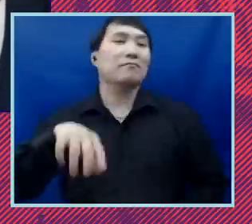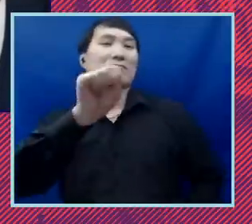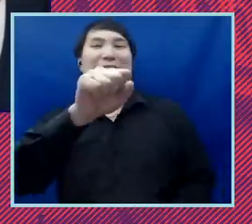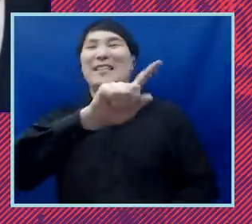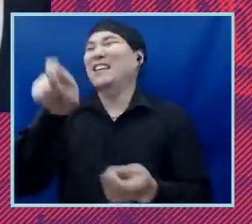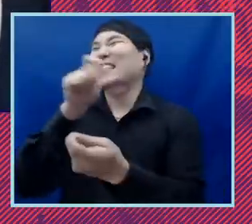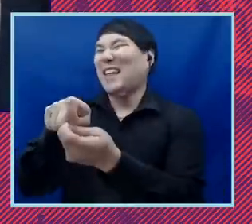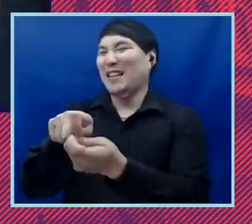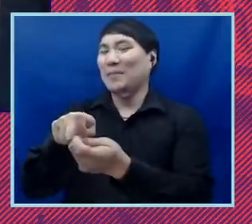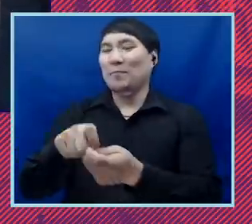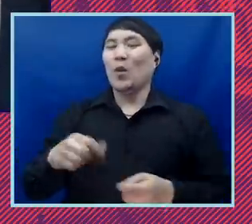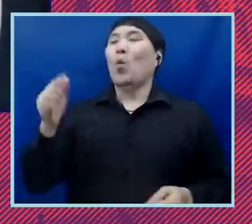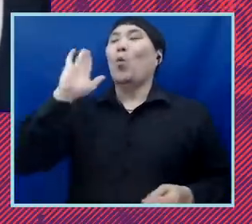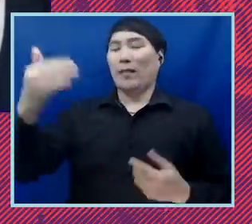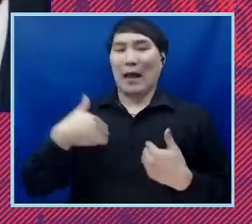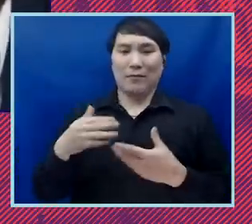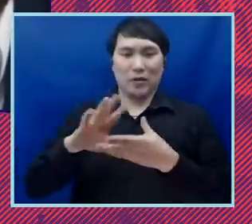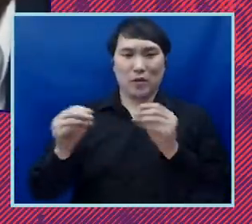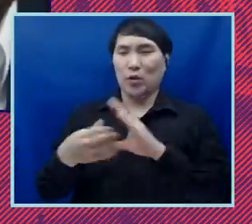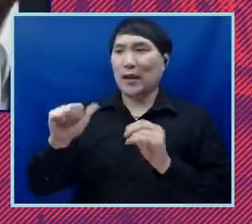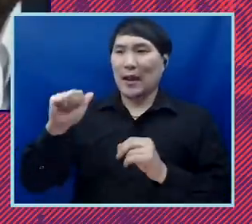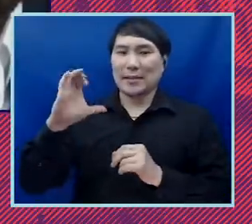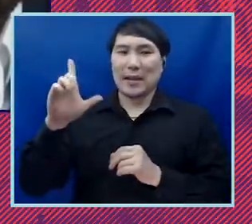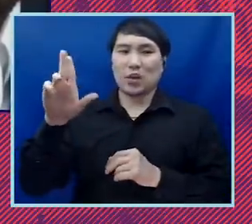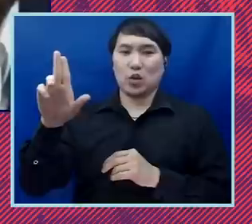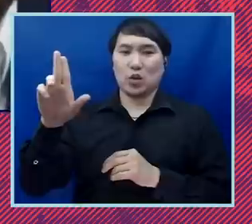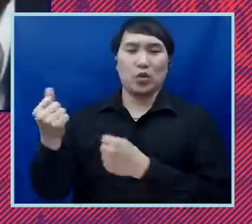so we're going to hear from student uh she's an aclu supporter her name is ayanna mccarley